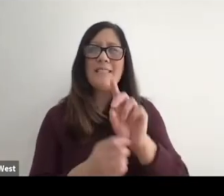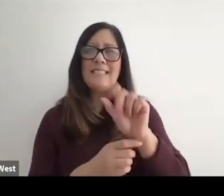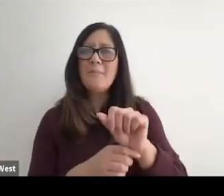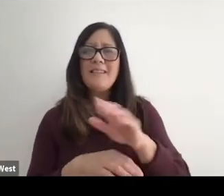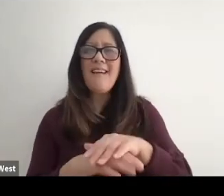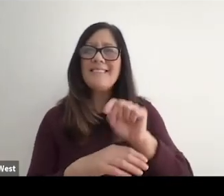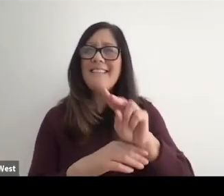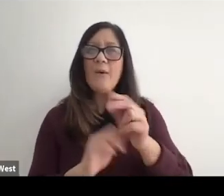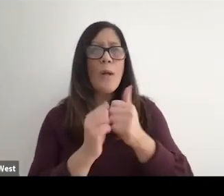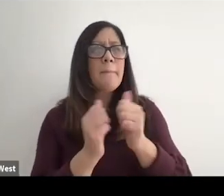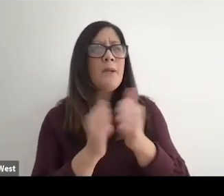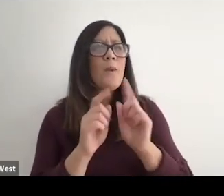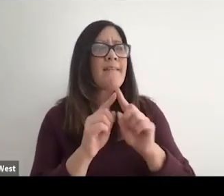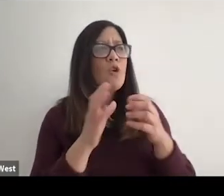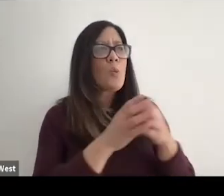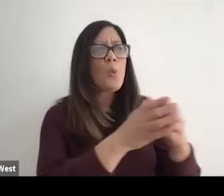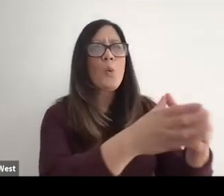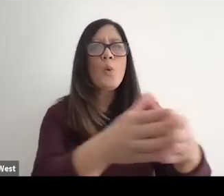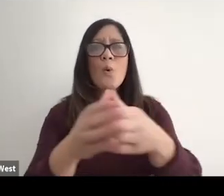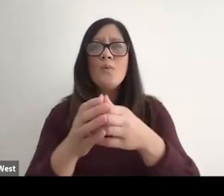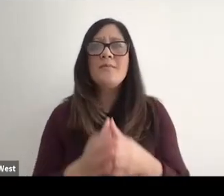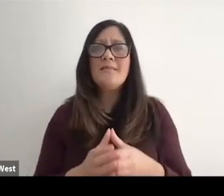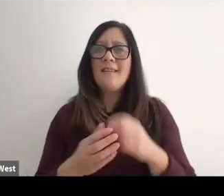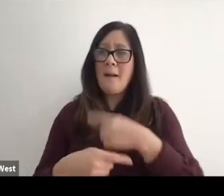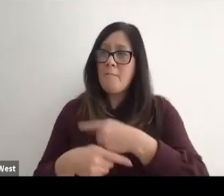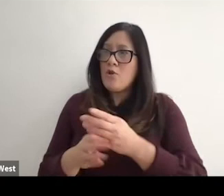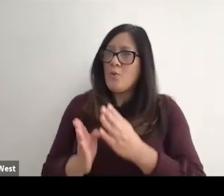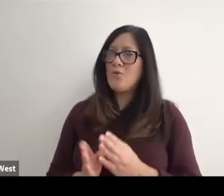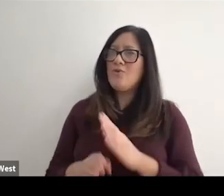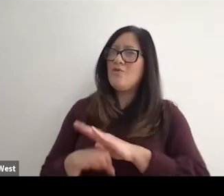different markets in the United States, and that's OK. But producers don't value Paralympians